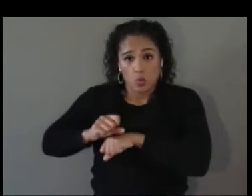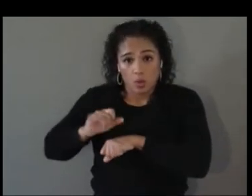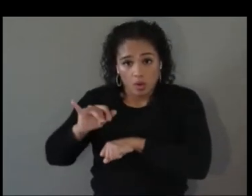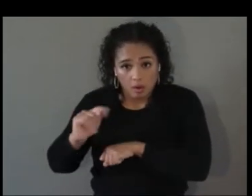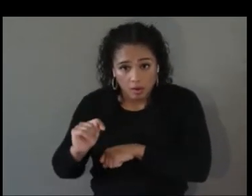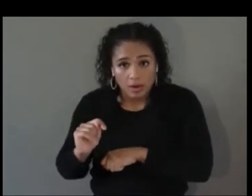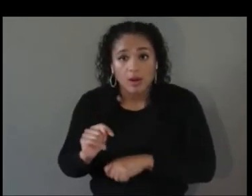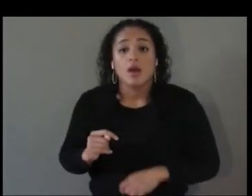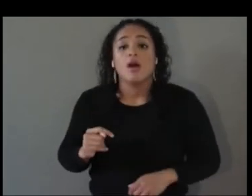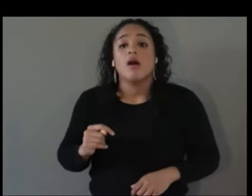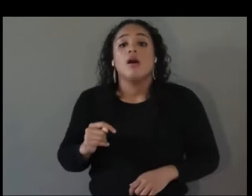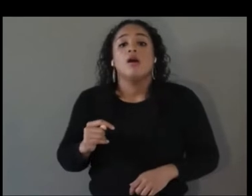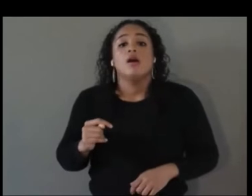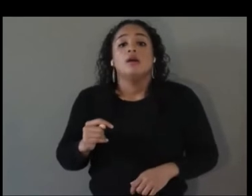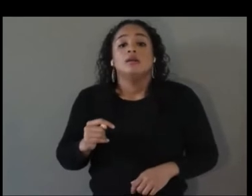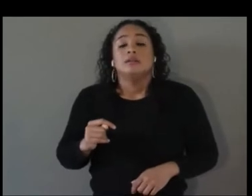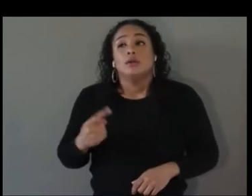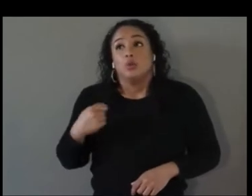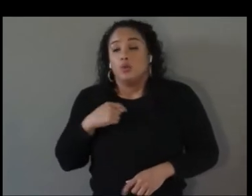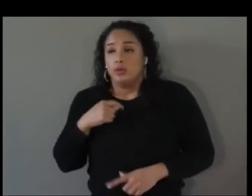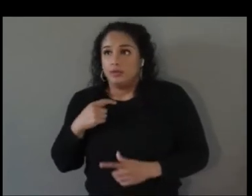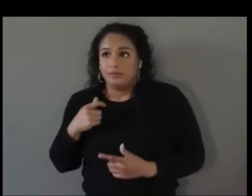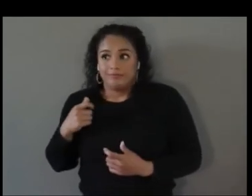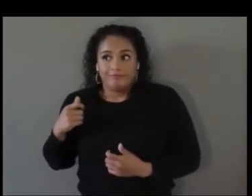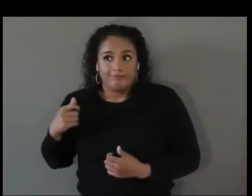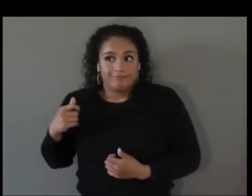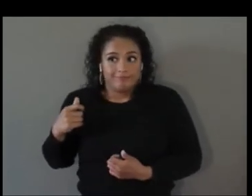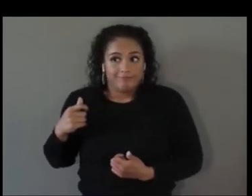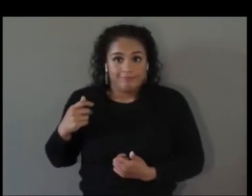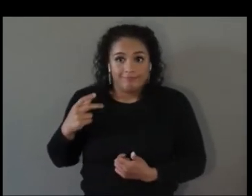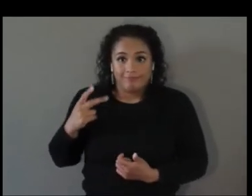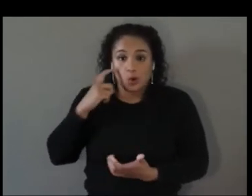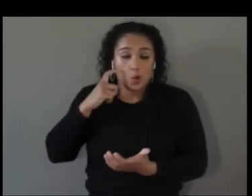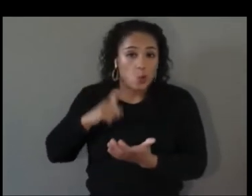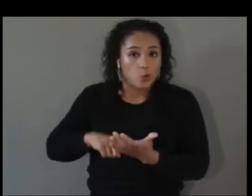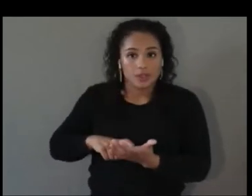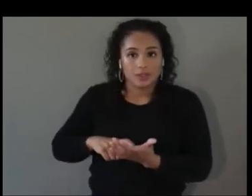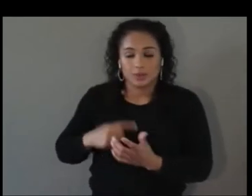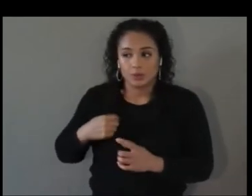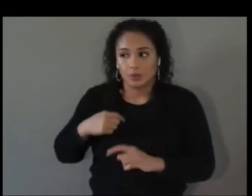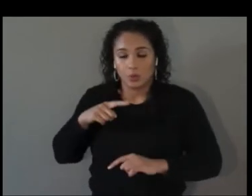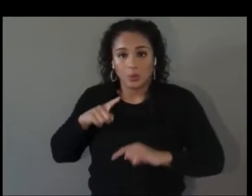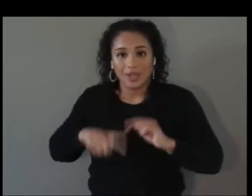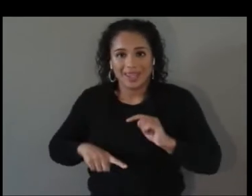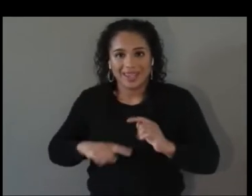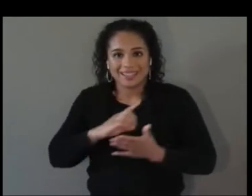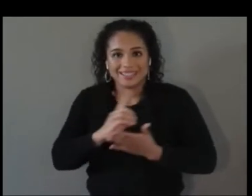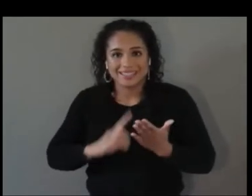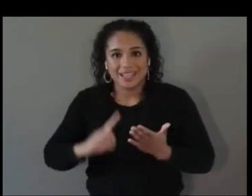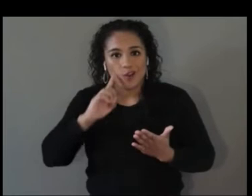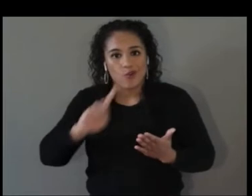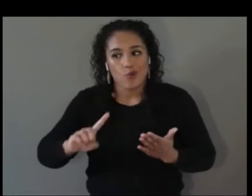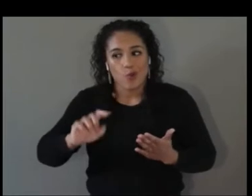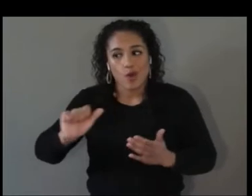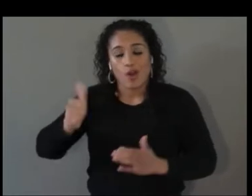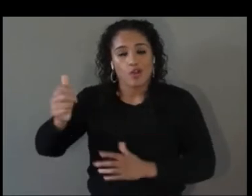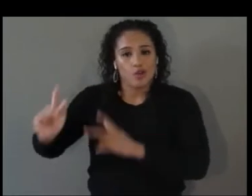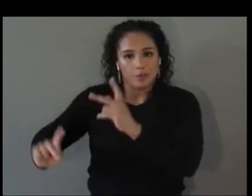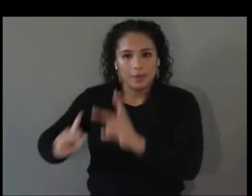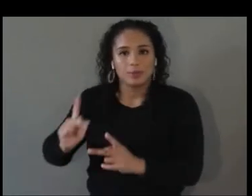is no way to design for others. We had to really adopt a philosophy of for us, by us, and so we